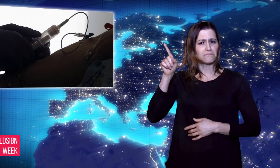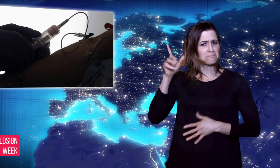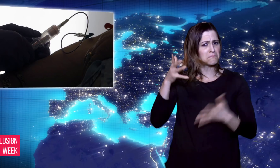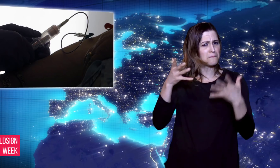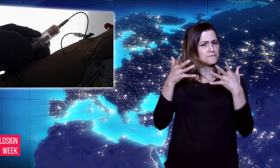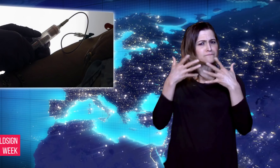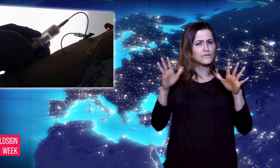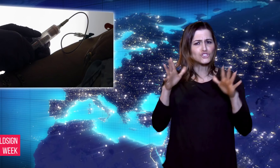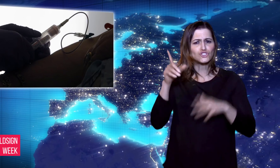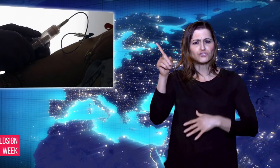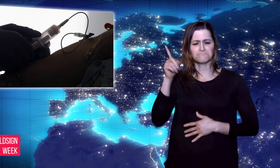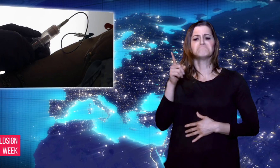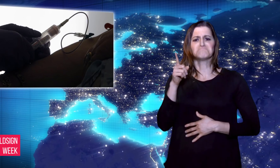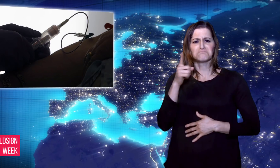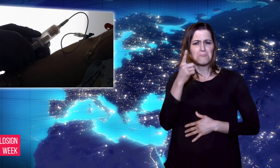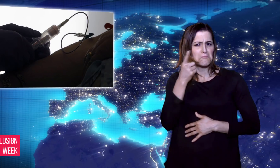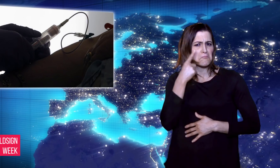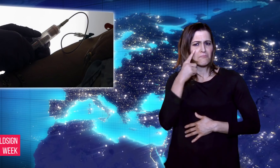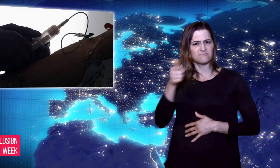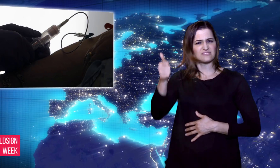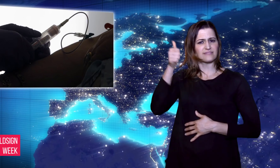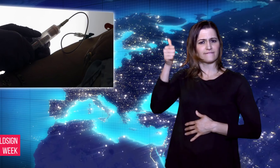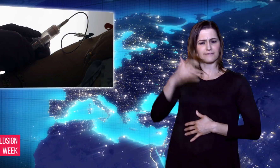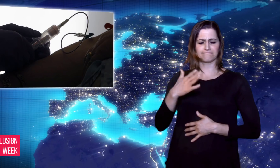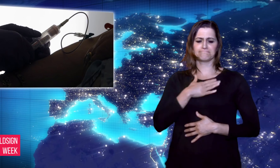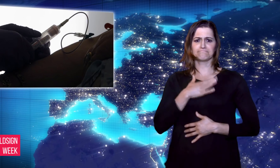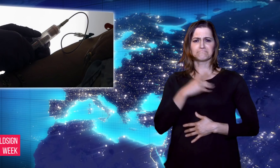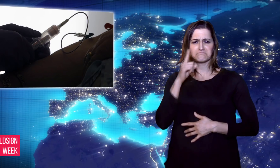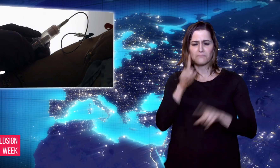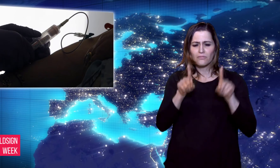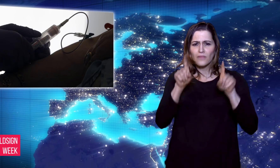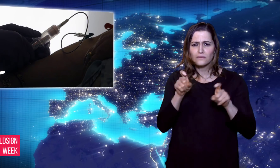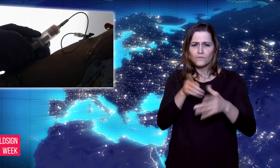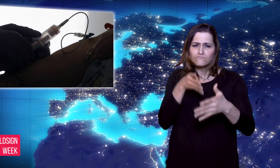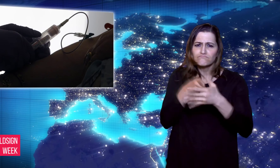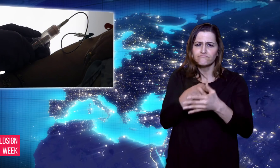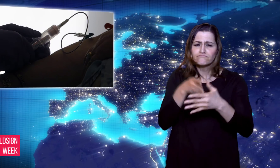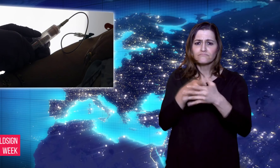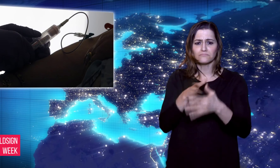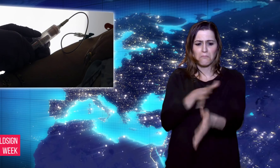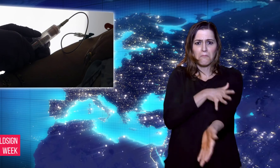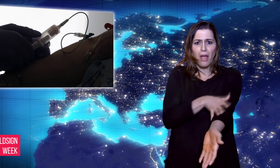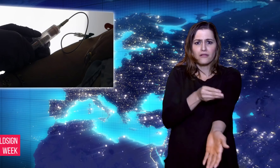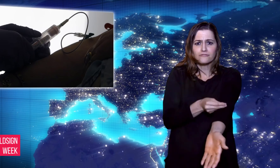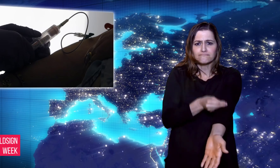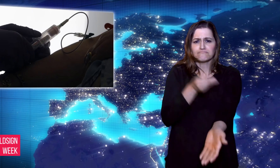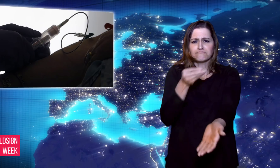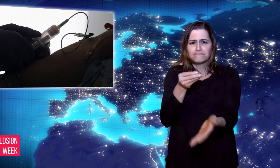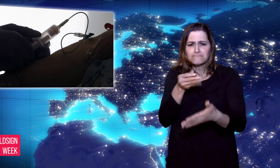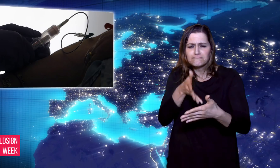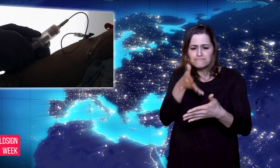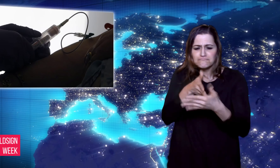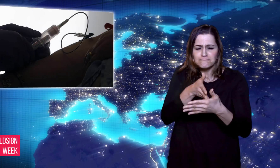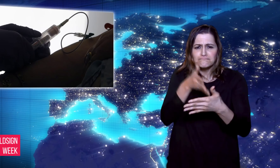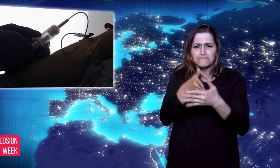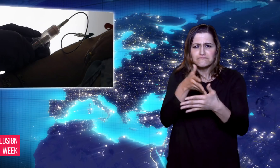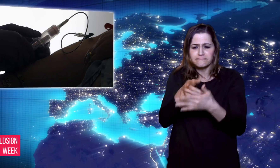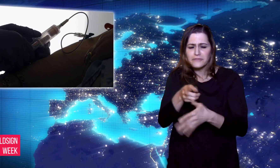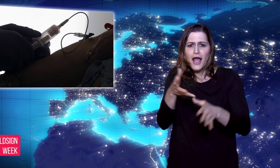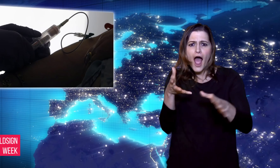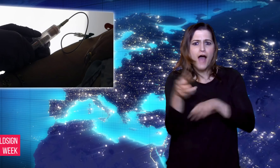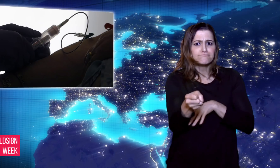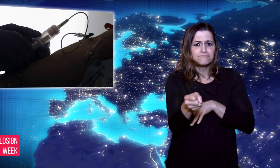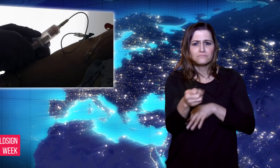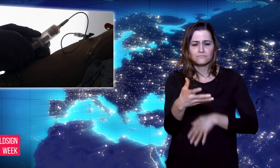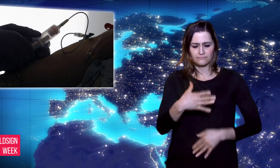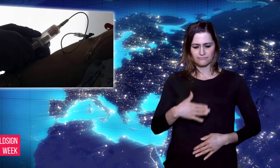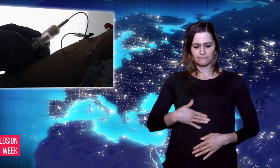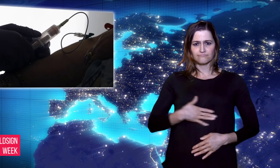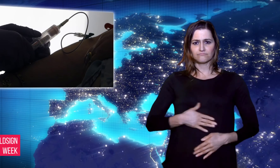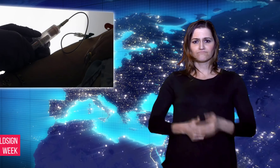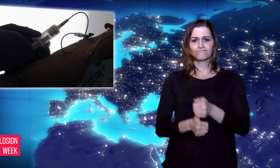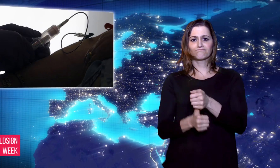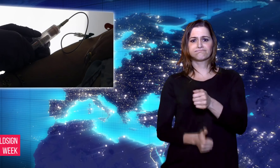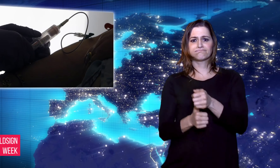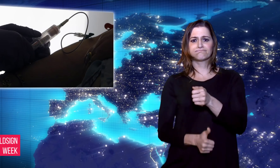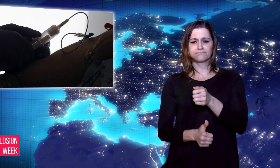It has an accuracy rate between 84% and